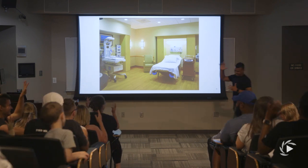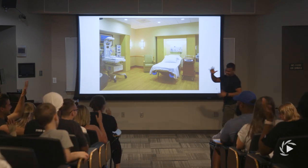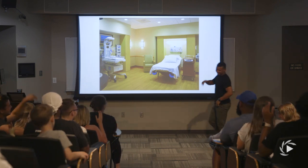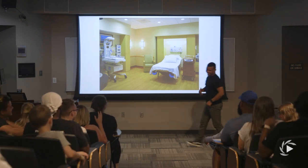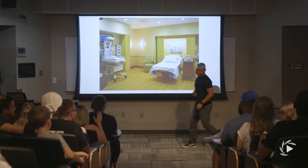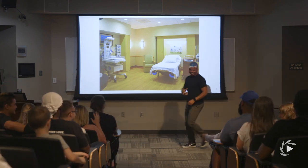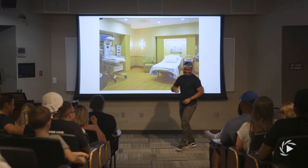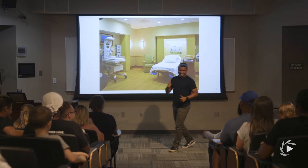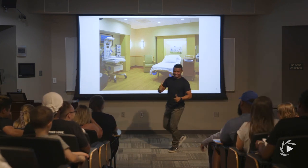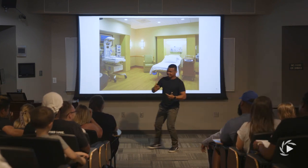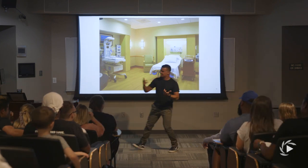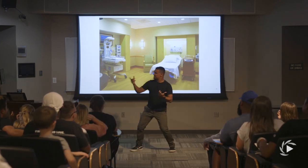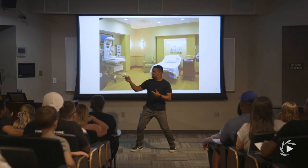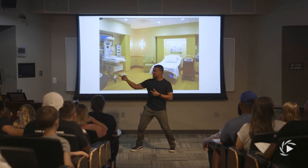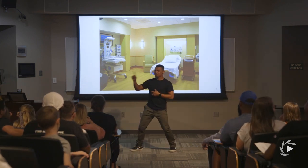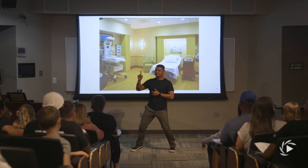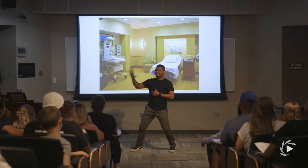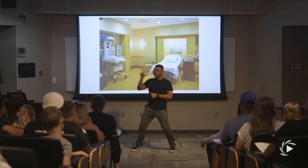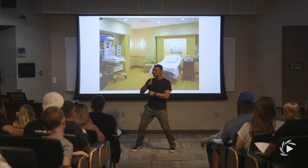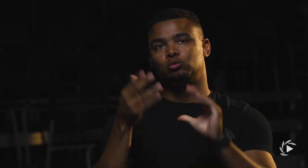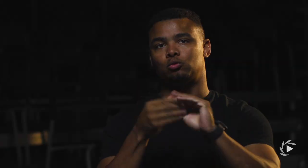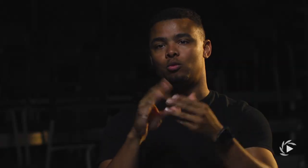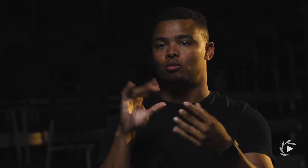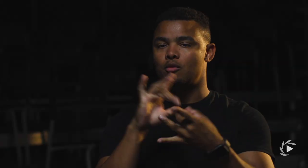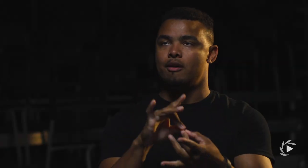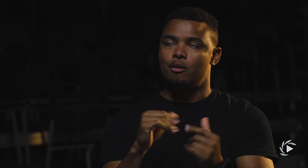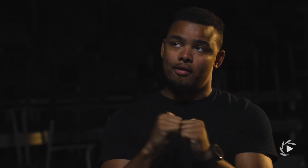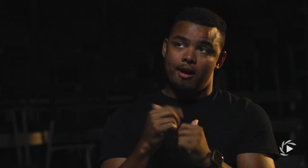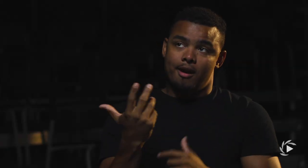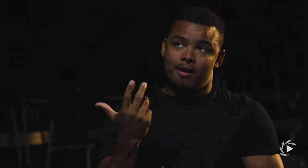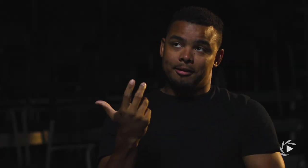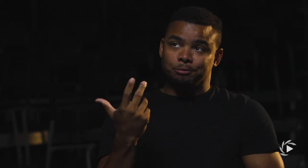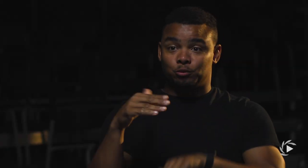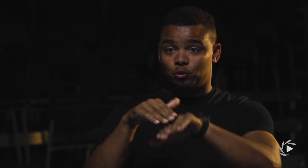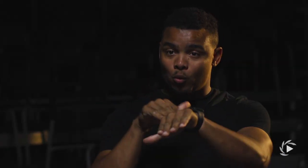I love telling stories. Honestly, there's a lot of reasons why,